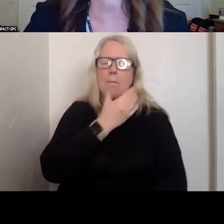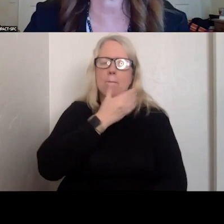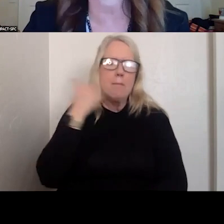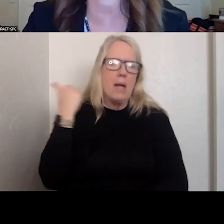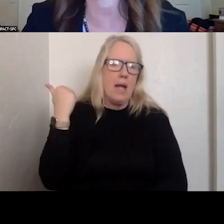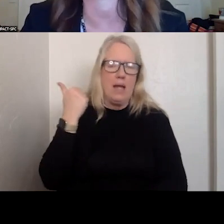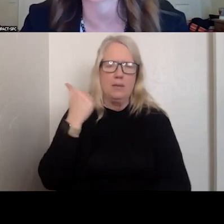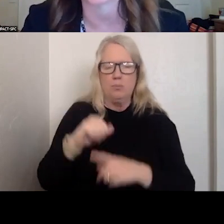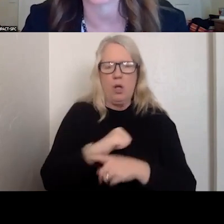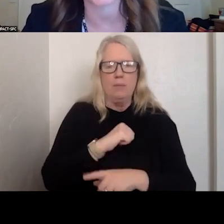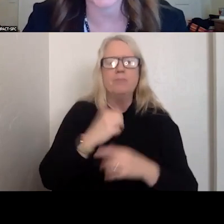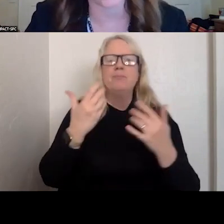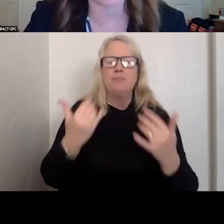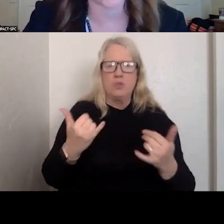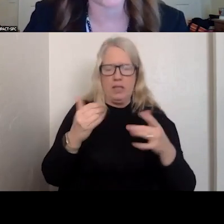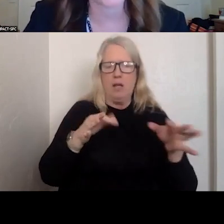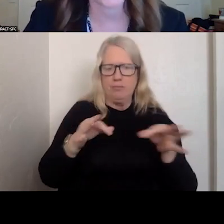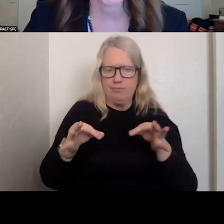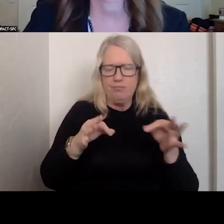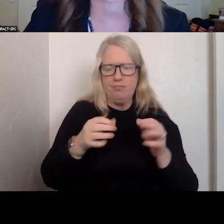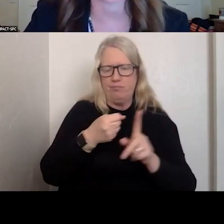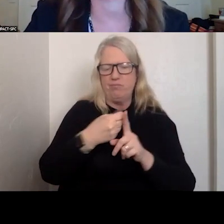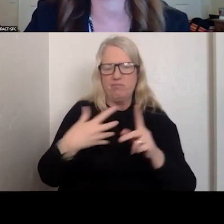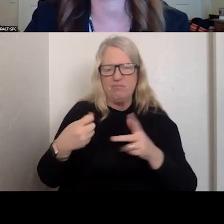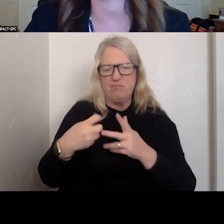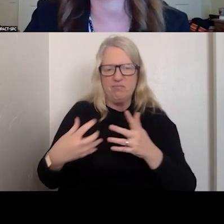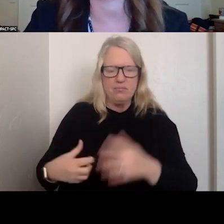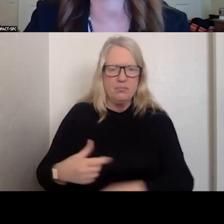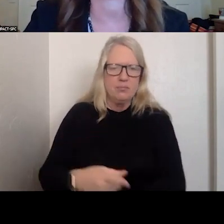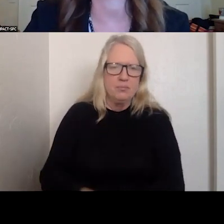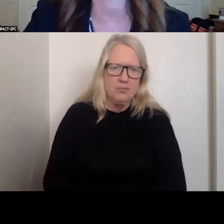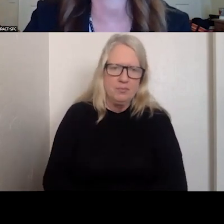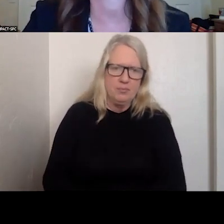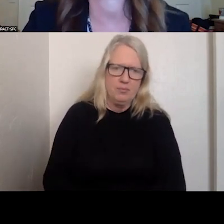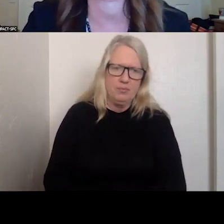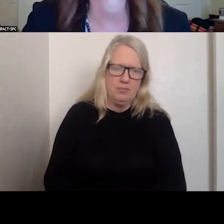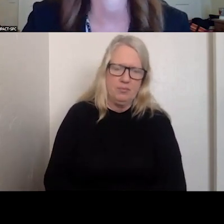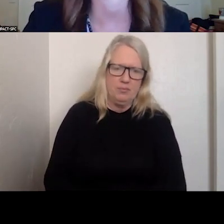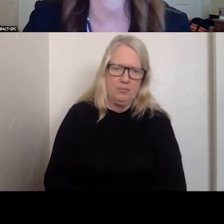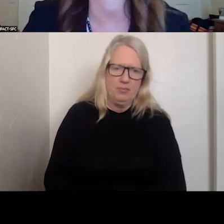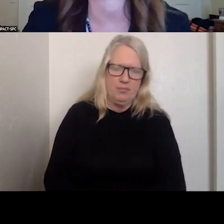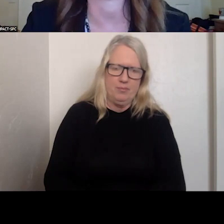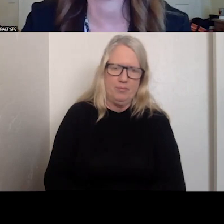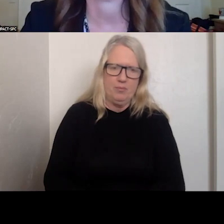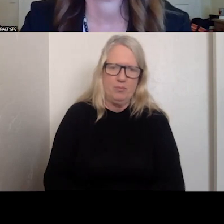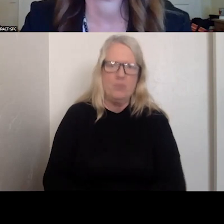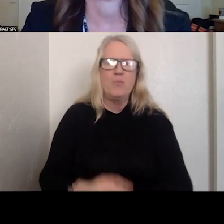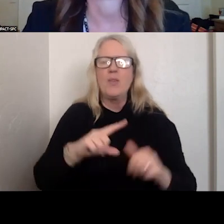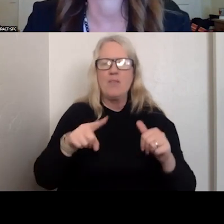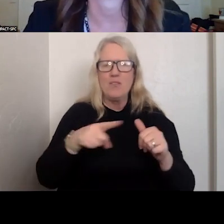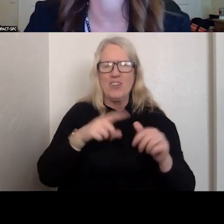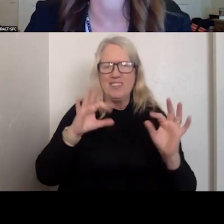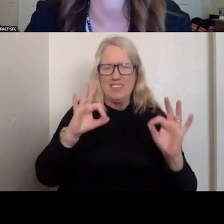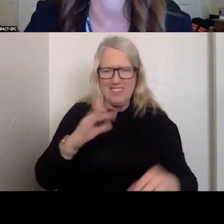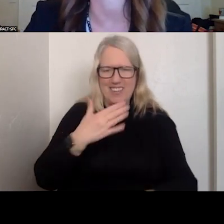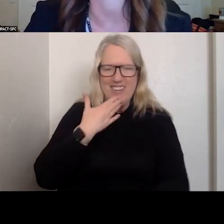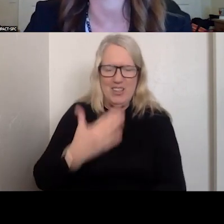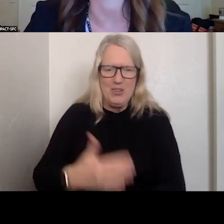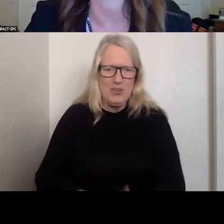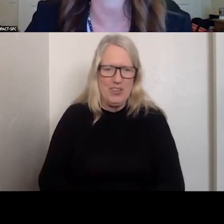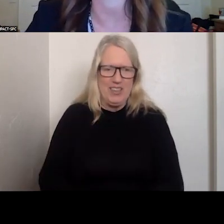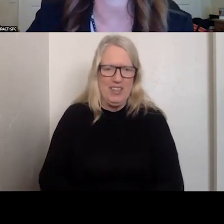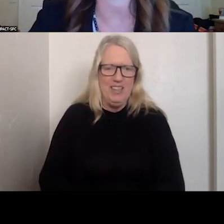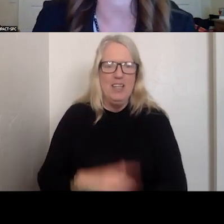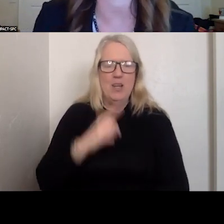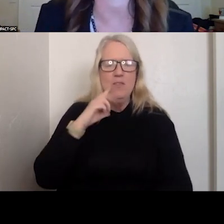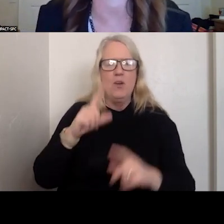SO LET'S GO INTO EACH OF THOSE. ON THE FIRST -- FOR THE CRISIS CALL CENTER,